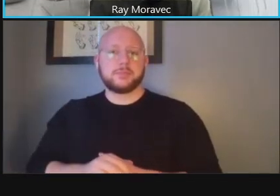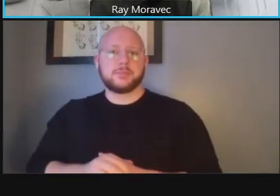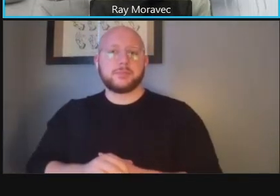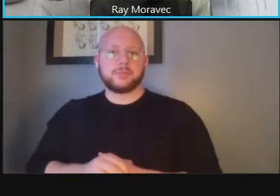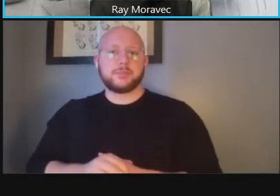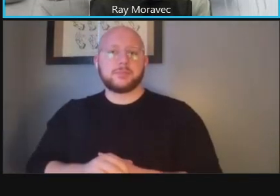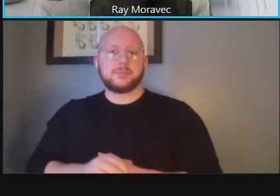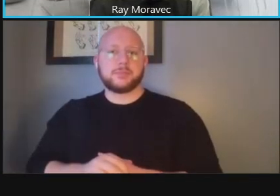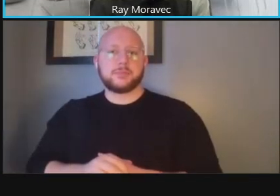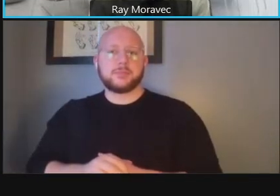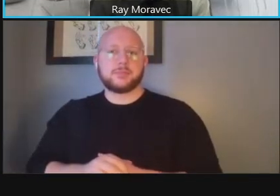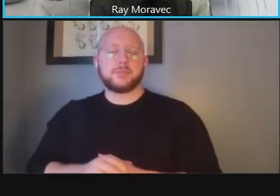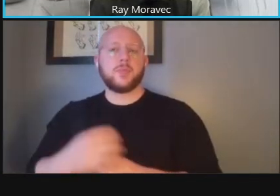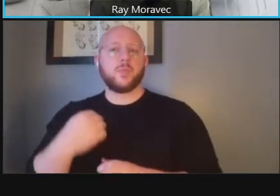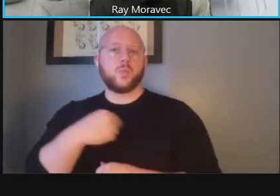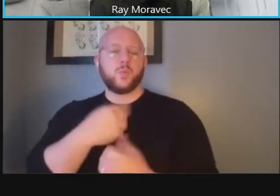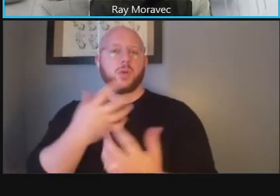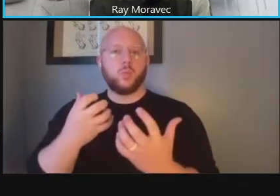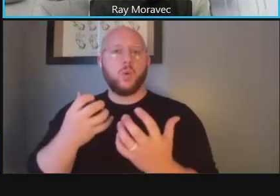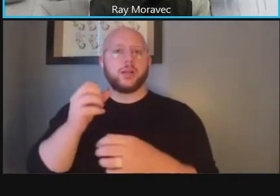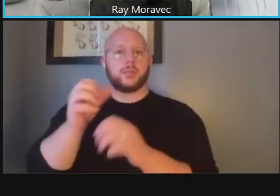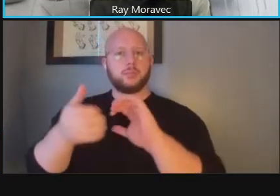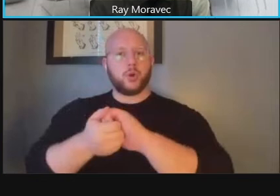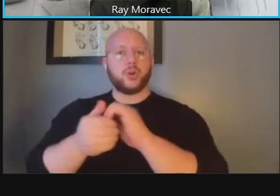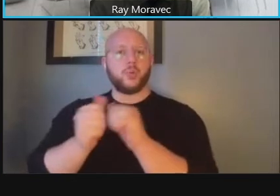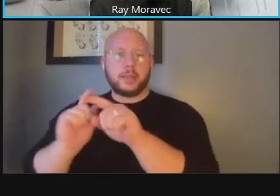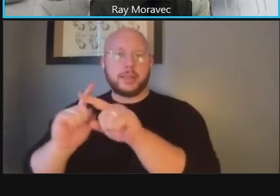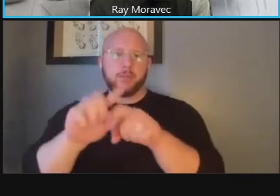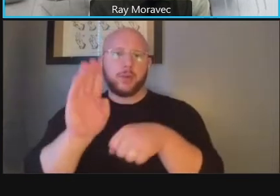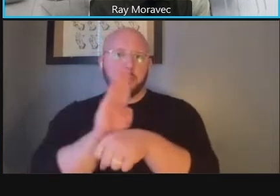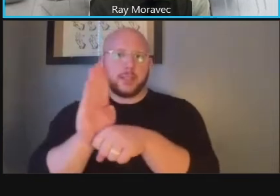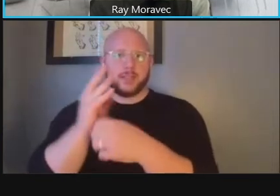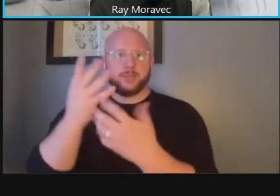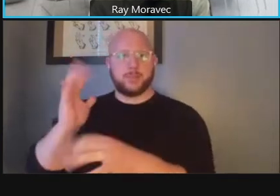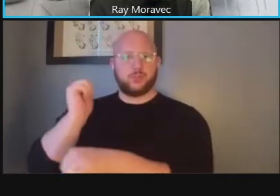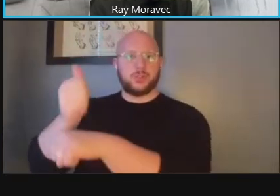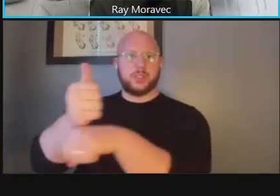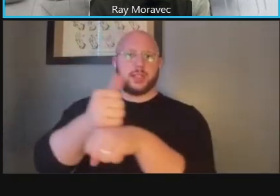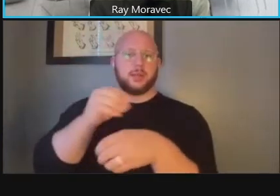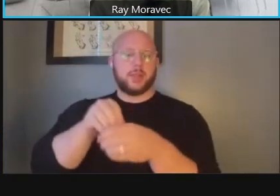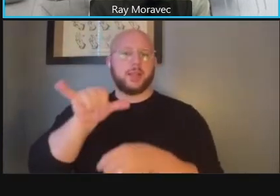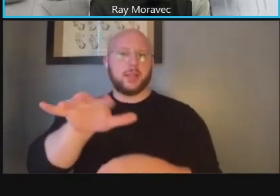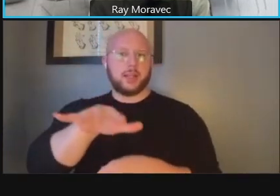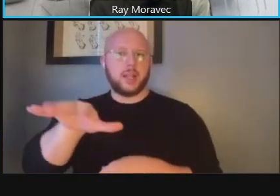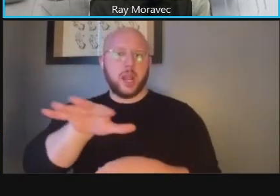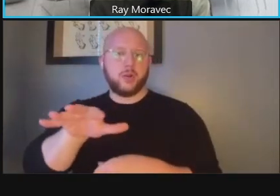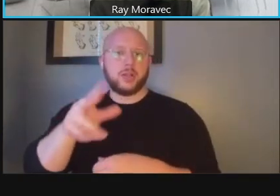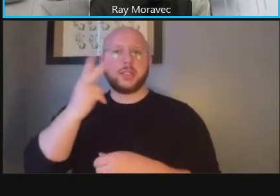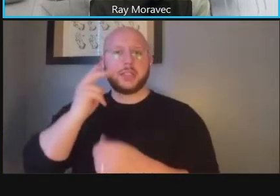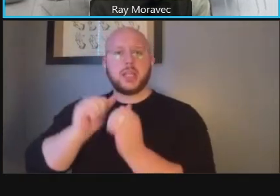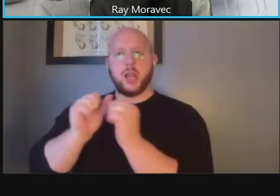many businesses services and residential facilities within the within van ness area